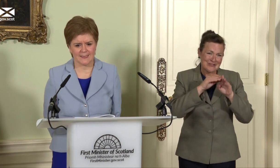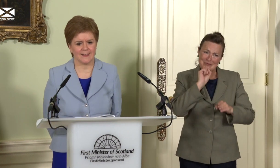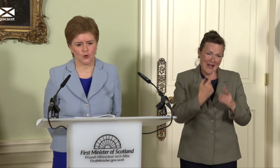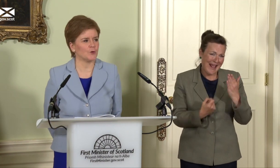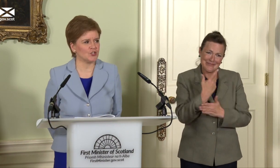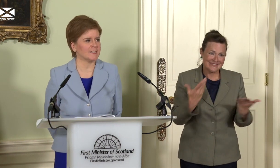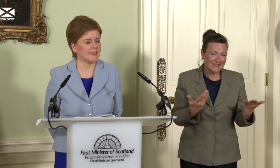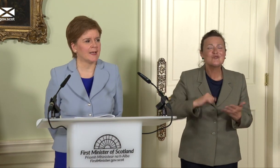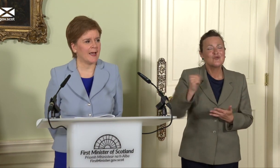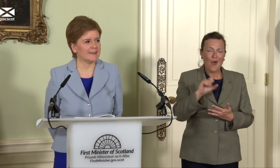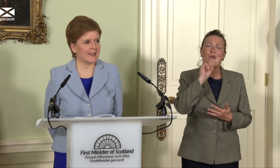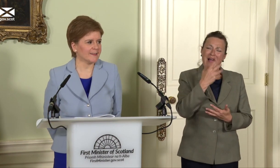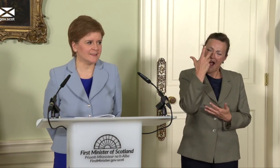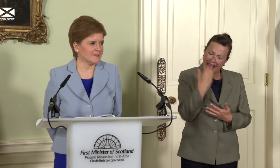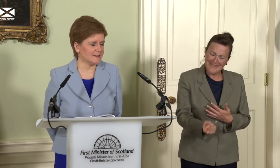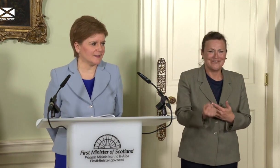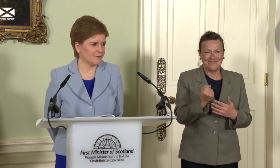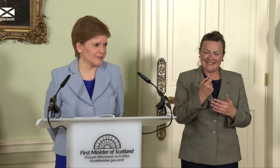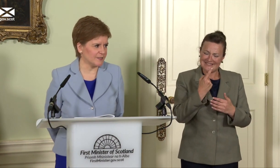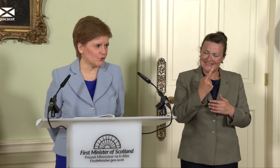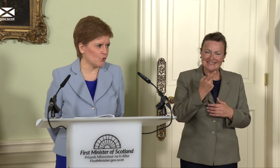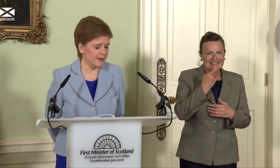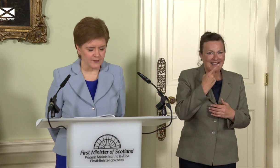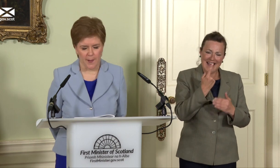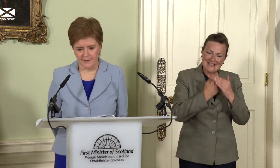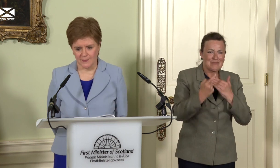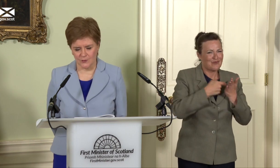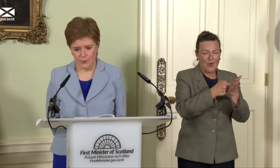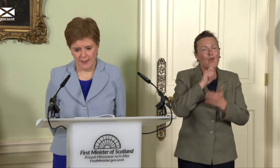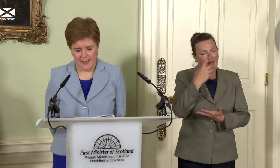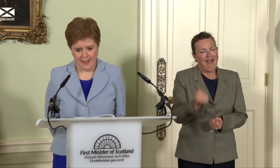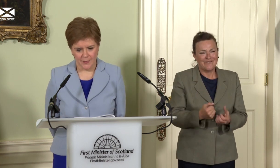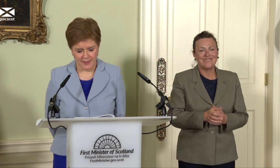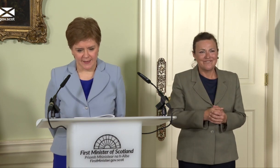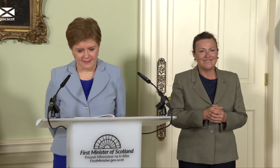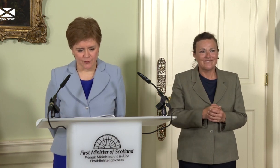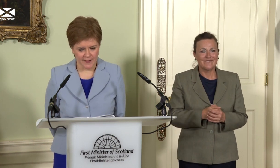its opportunity to cast its verdict on independence, so I think it is the right